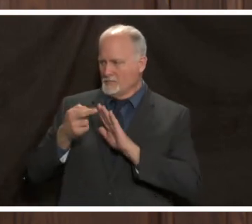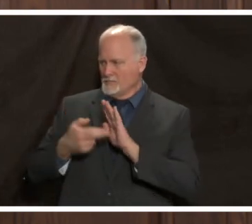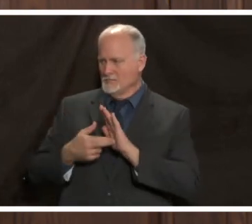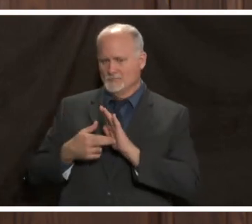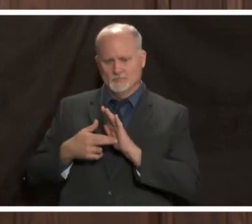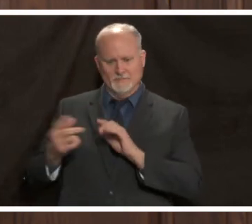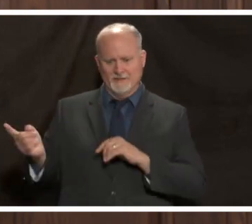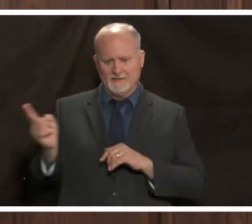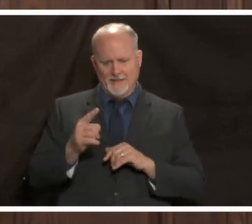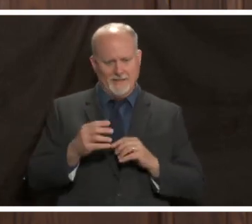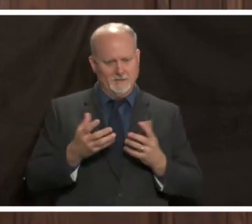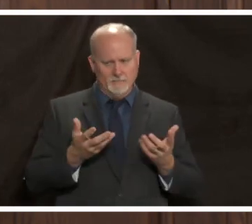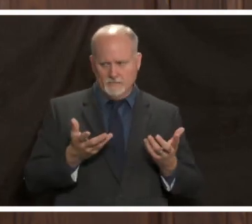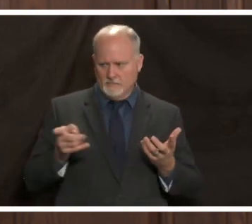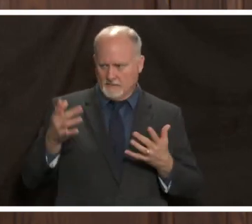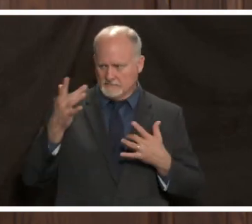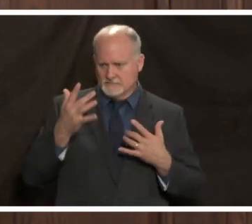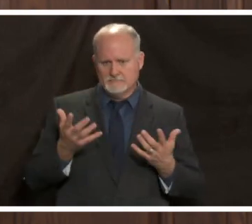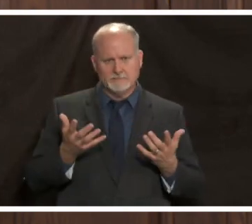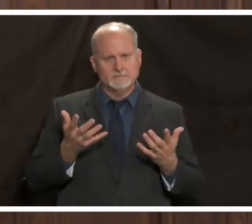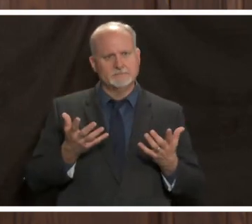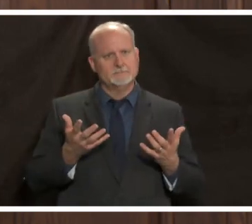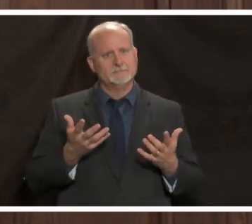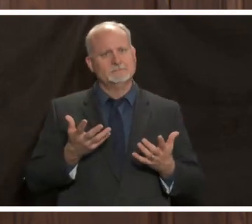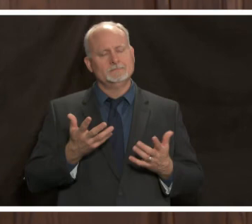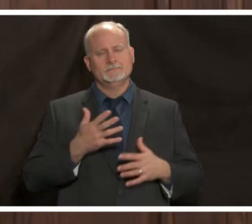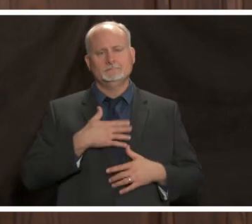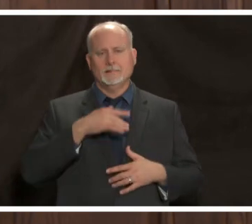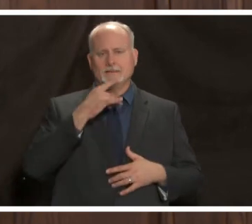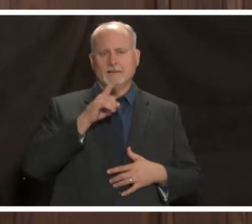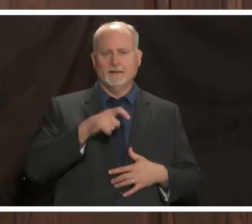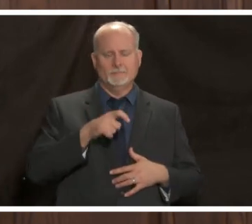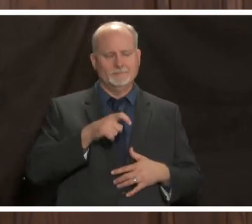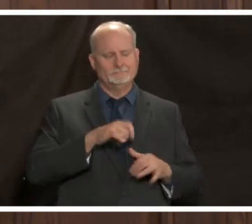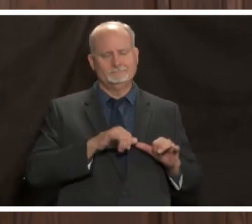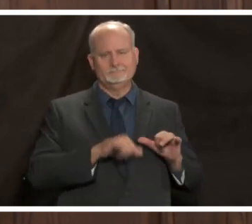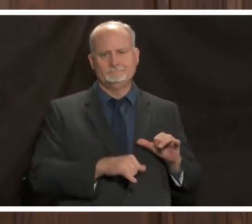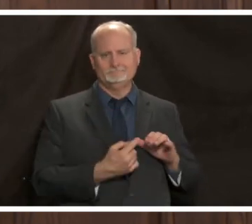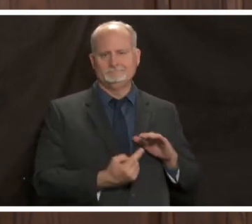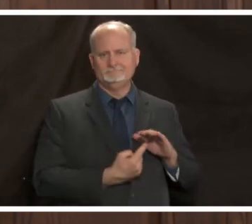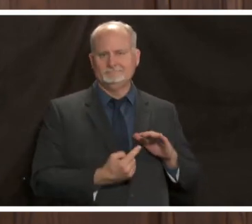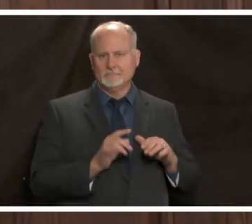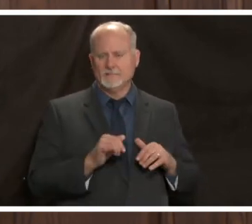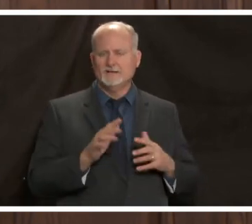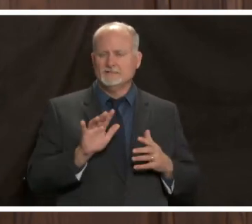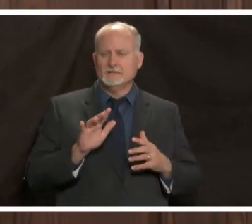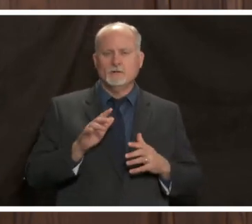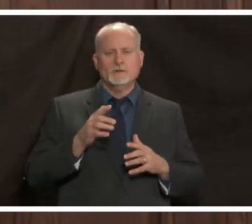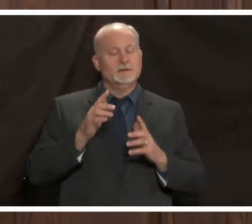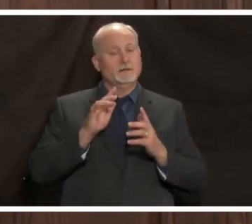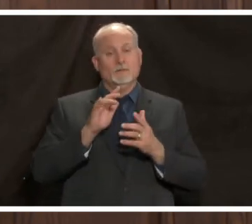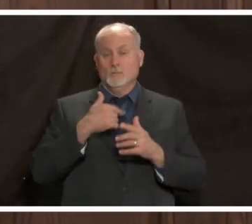again we really want our kids to be in school we do believe that in-person instruction is better